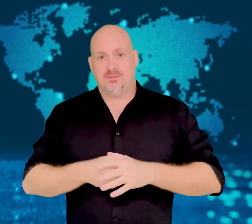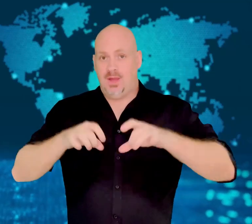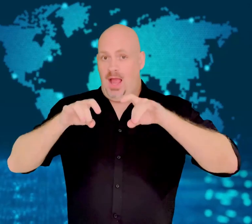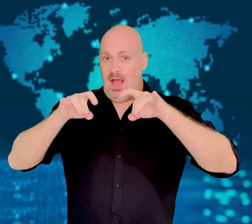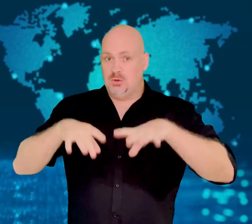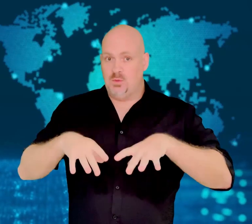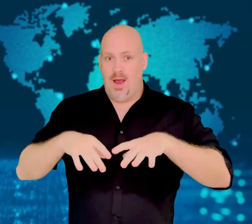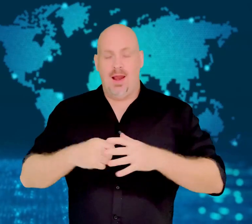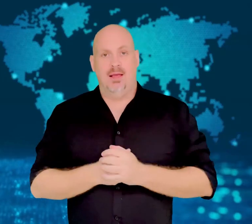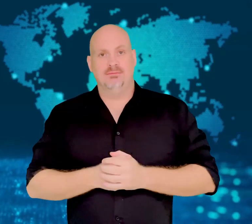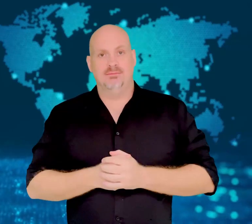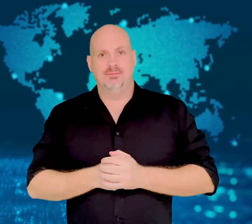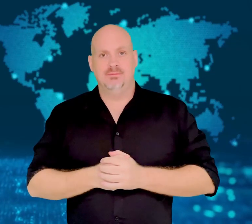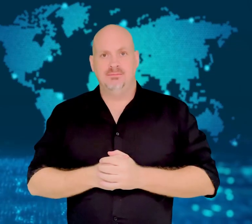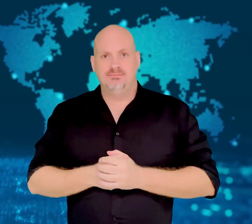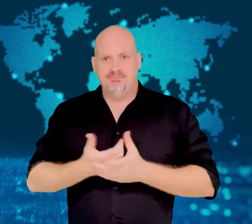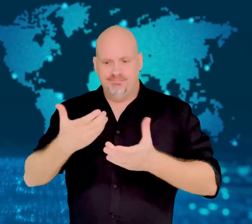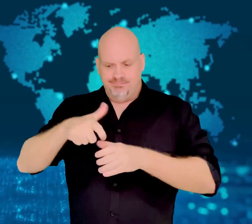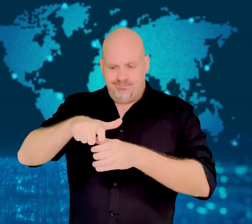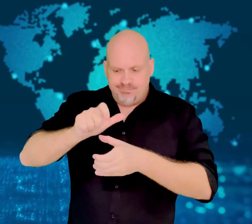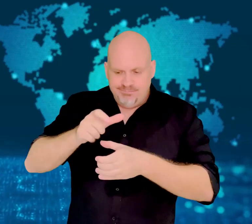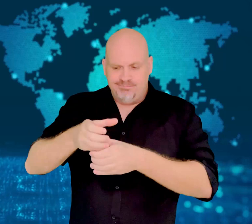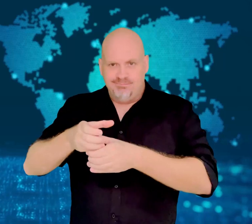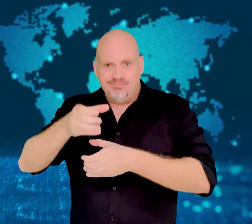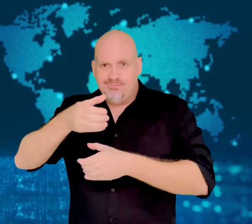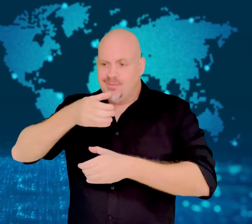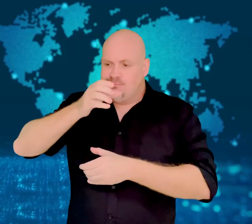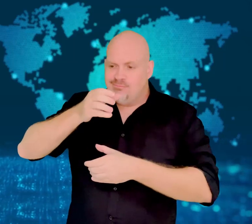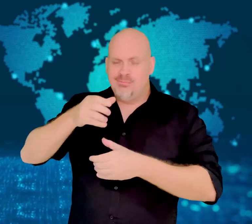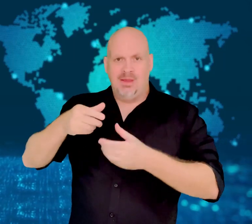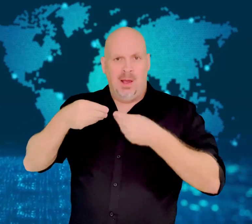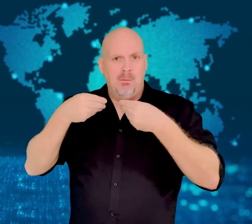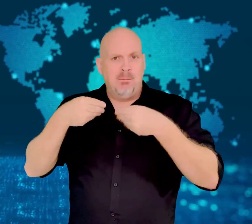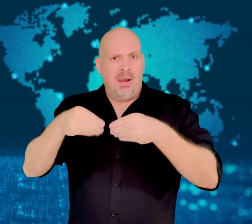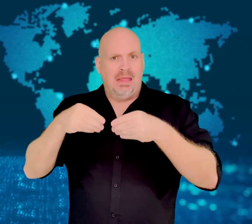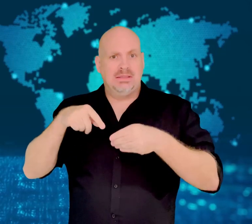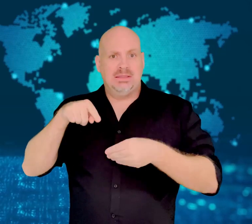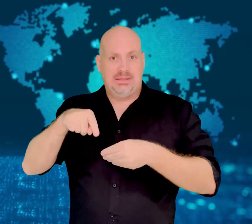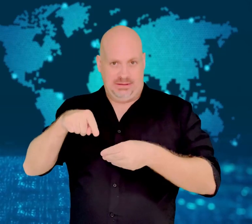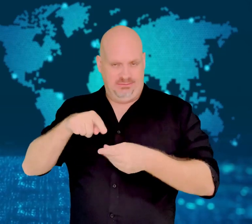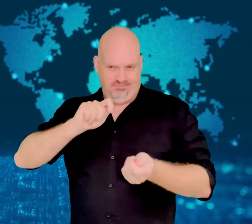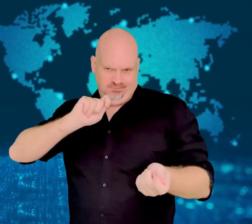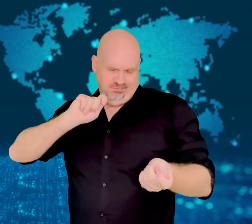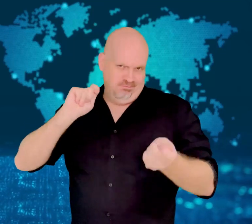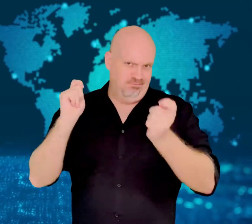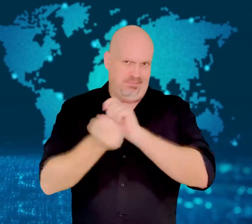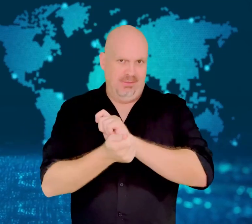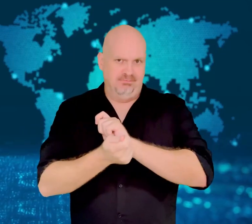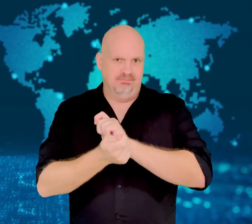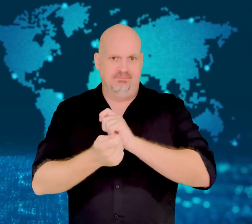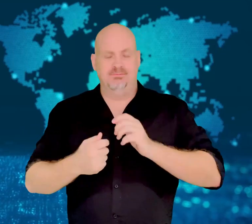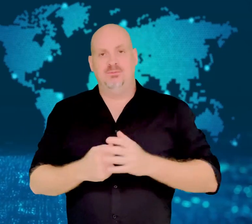Big shift in plastic use